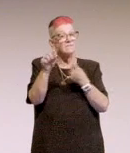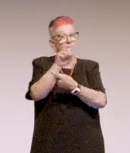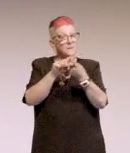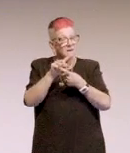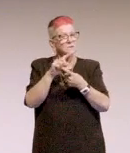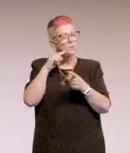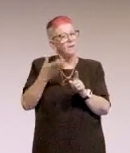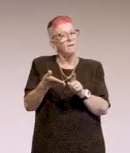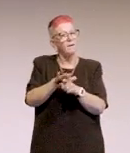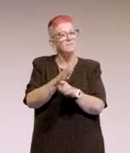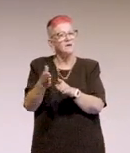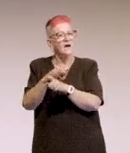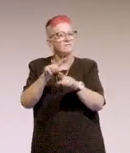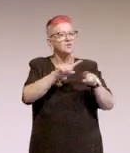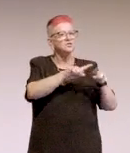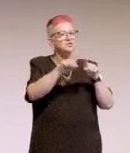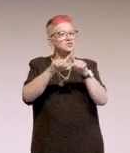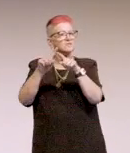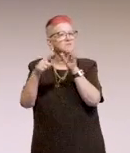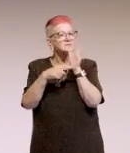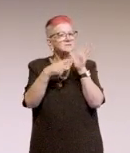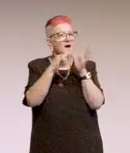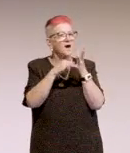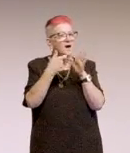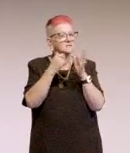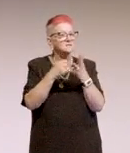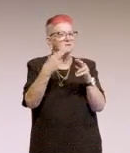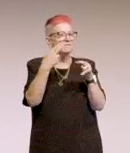And those have included the creation of the logo, creation of posters,